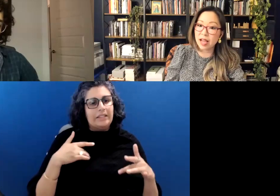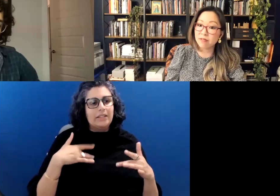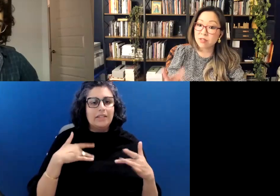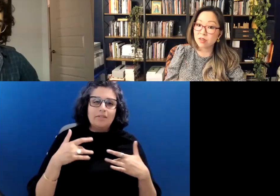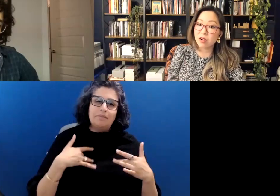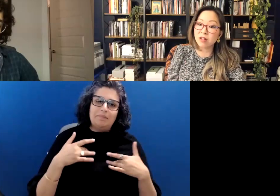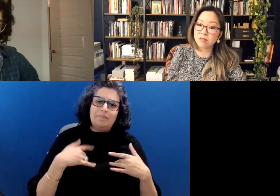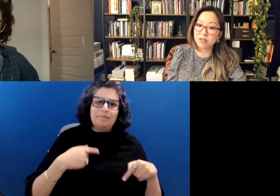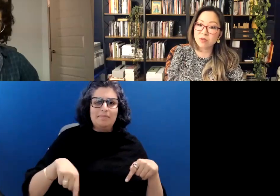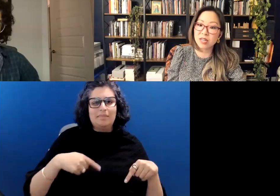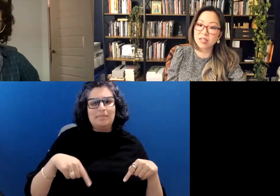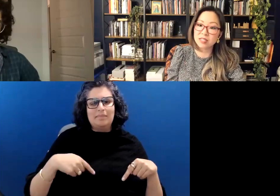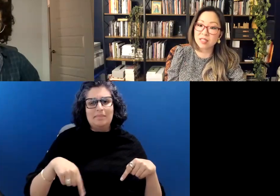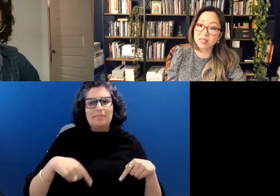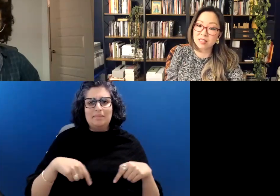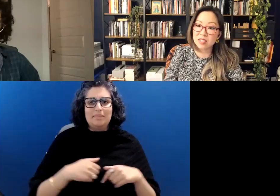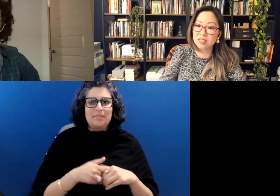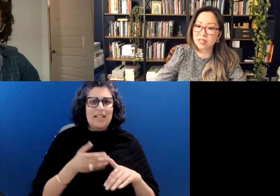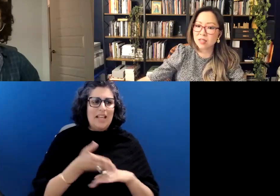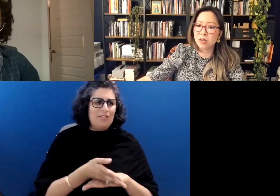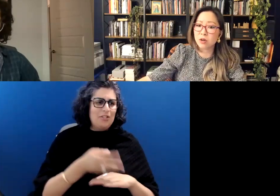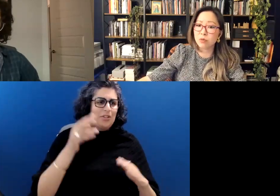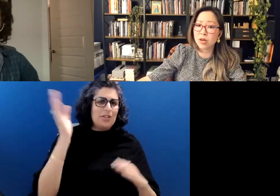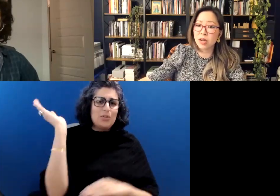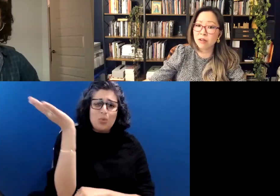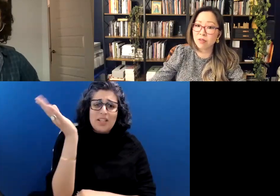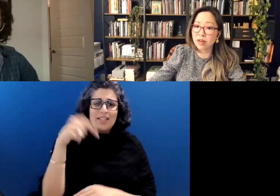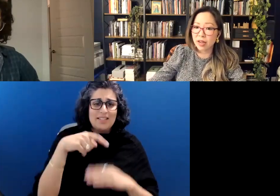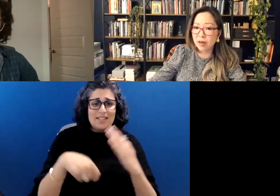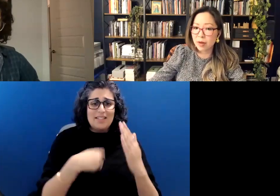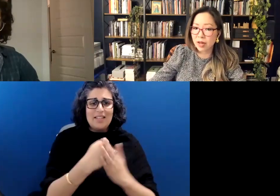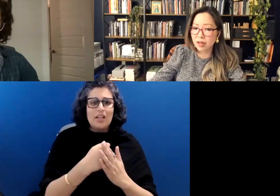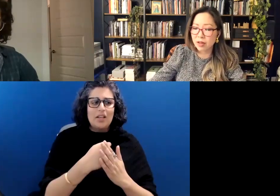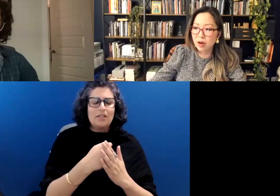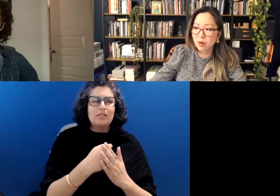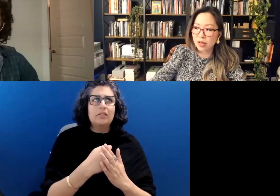after all of these readings and this season, what kind of writer am I?